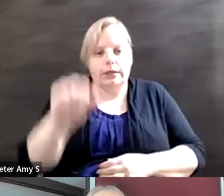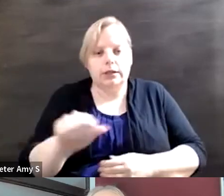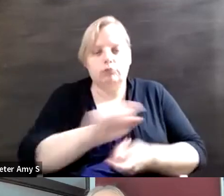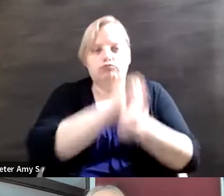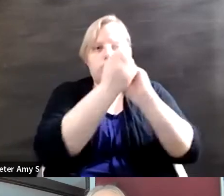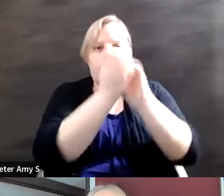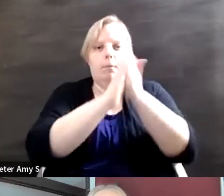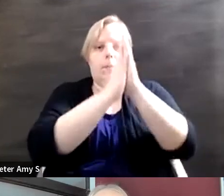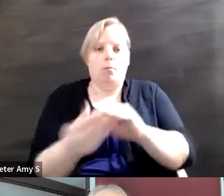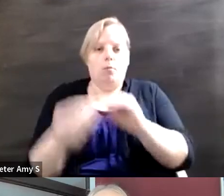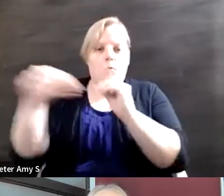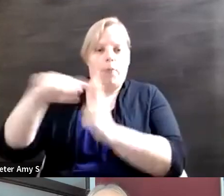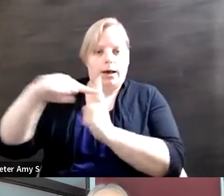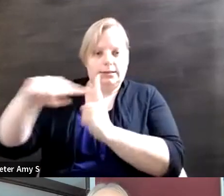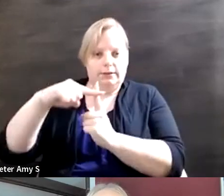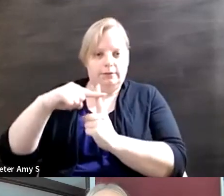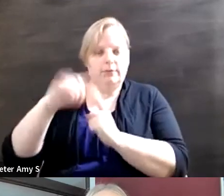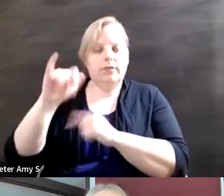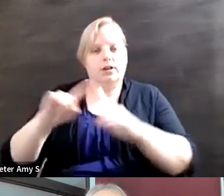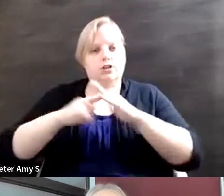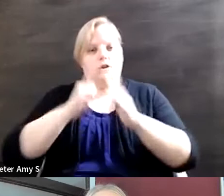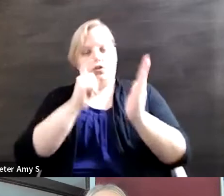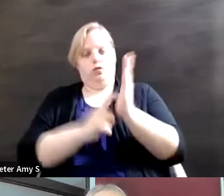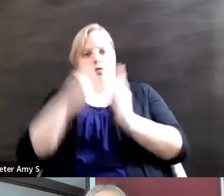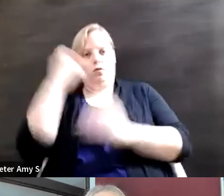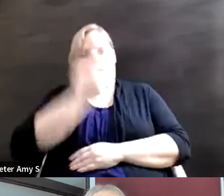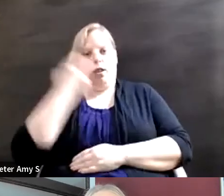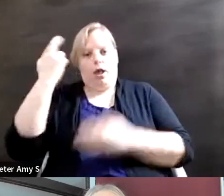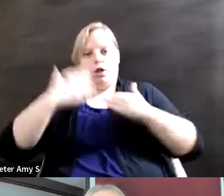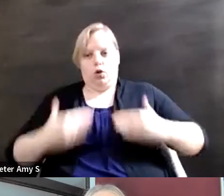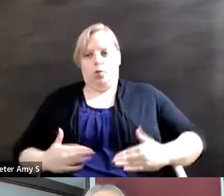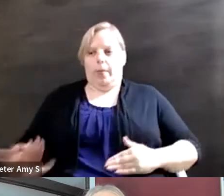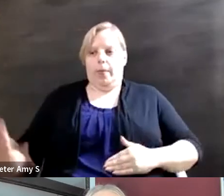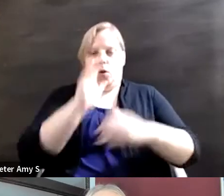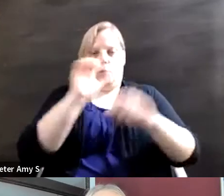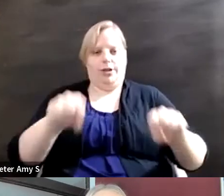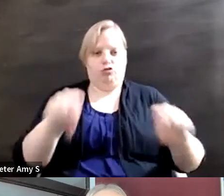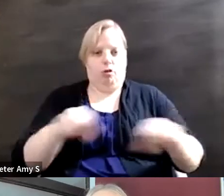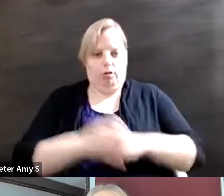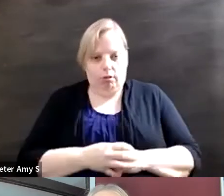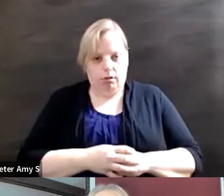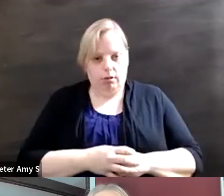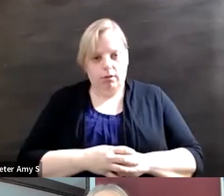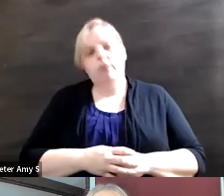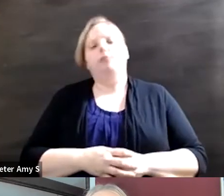that starts to illuminate human potential and see that for what it is and allow greater access